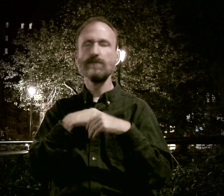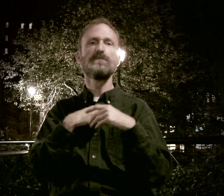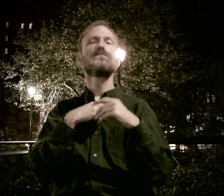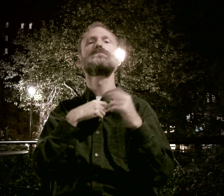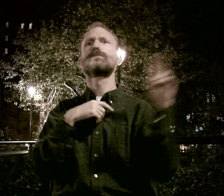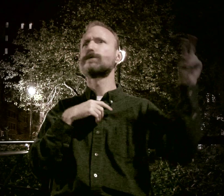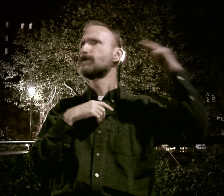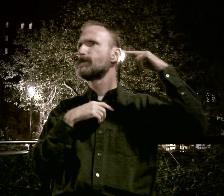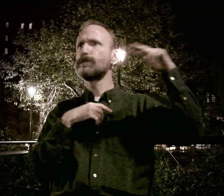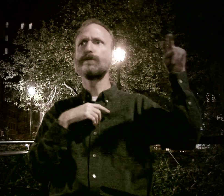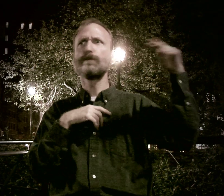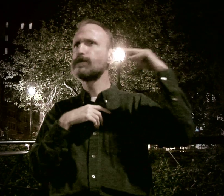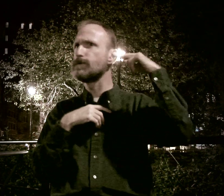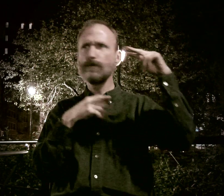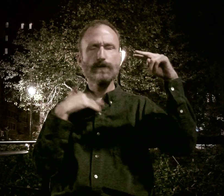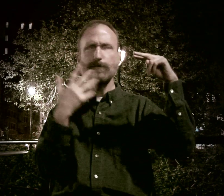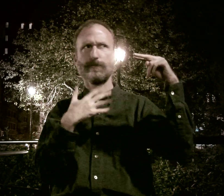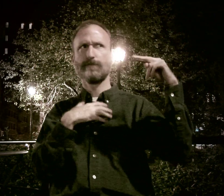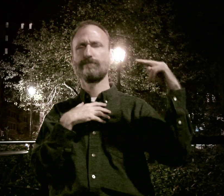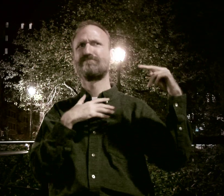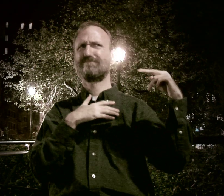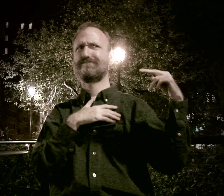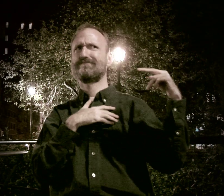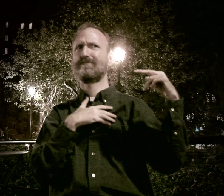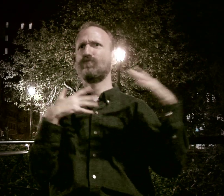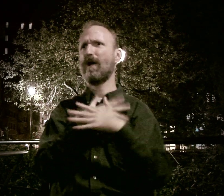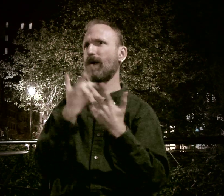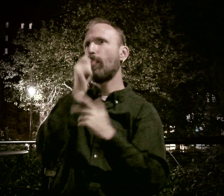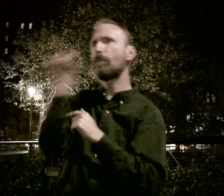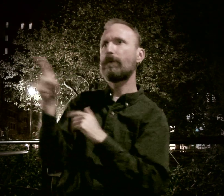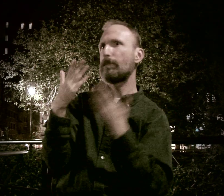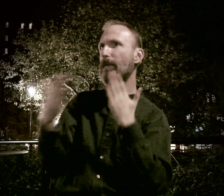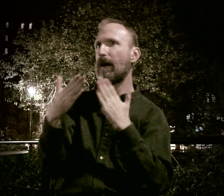He just kept looking over at me. I felt scared, that he was going to tell on me,